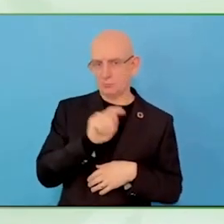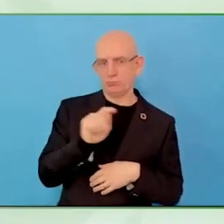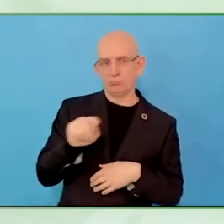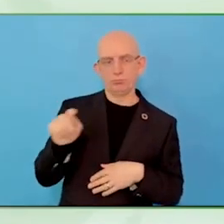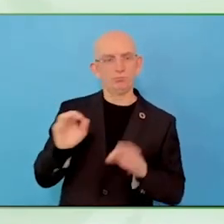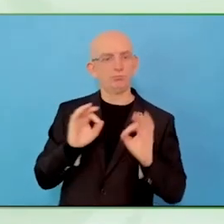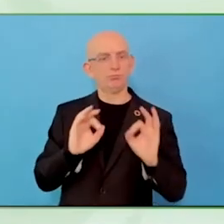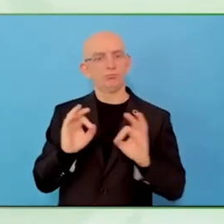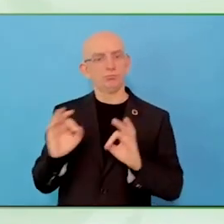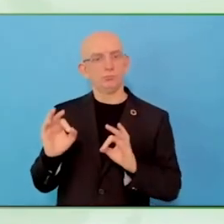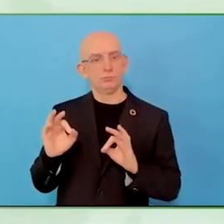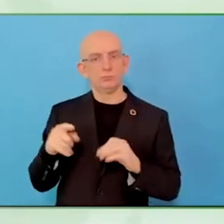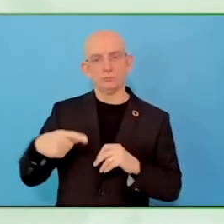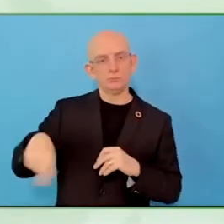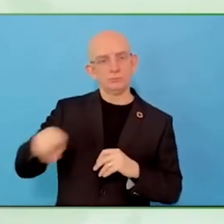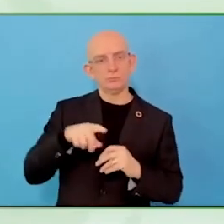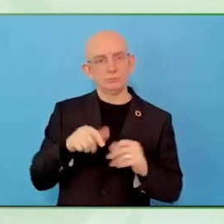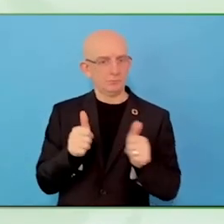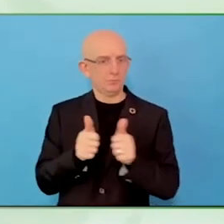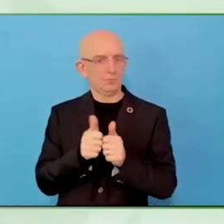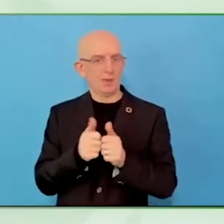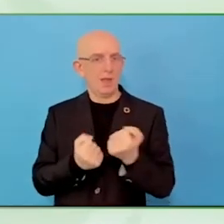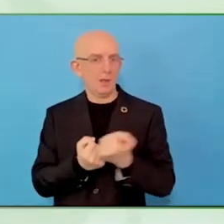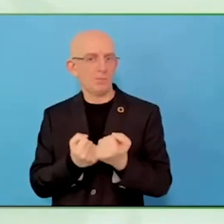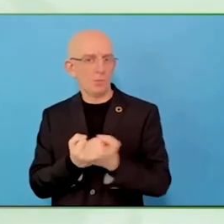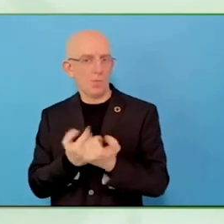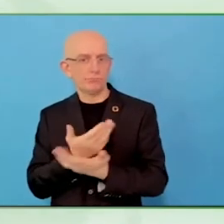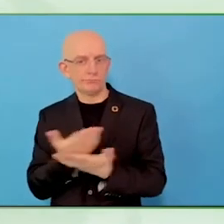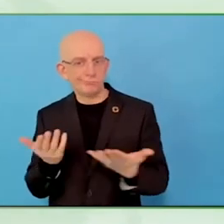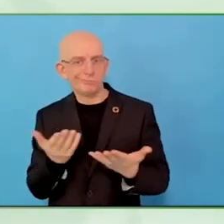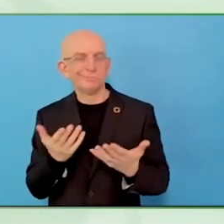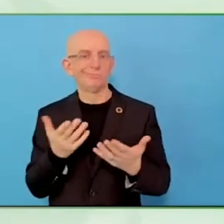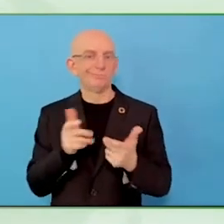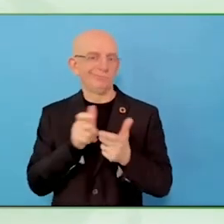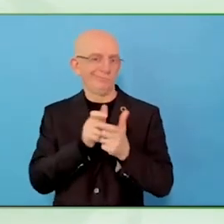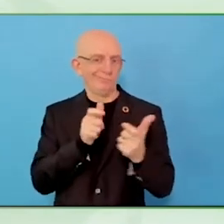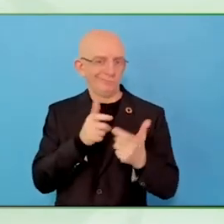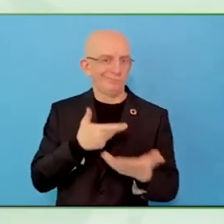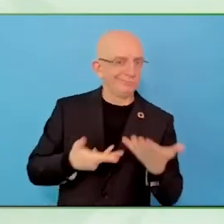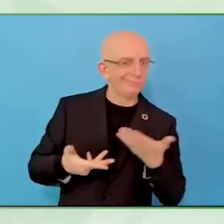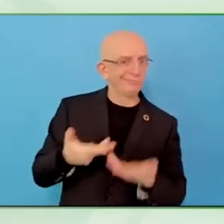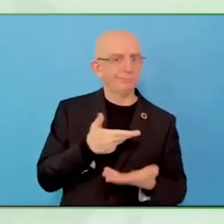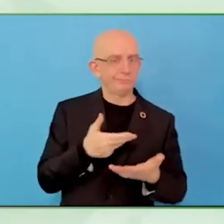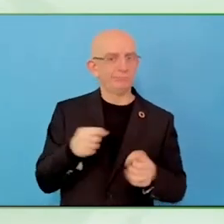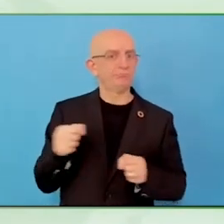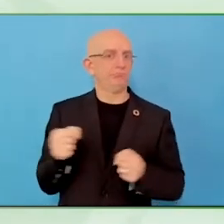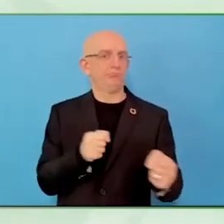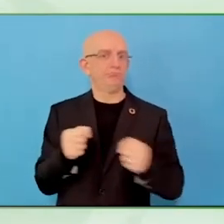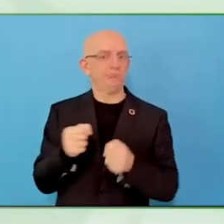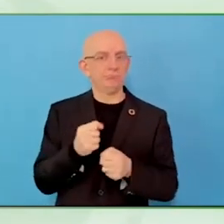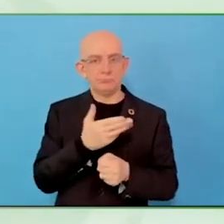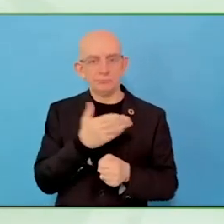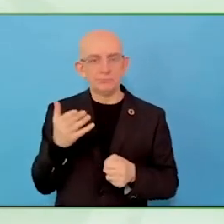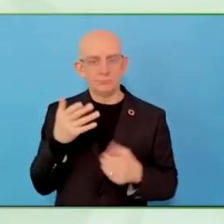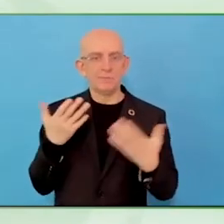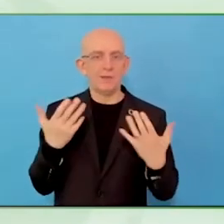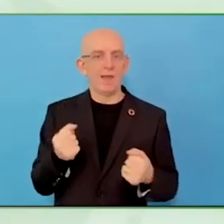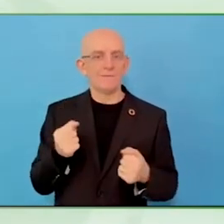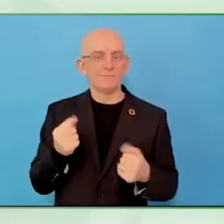psychosocial disabilities, so it is reducing stigma, giving support, to all.